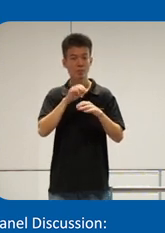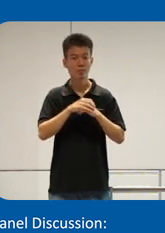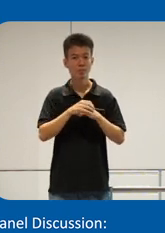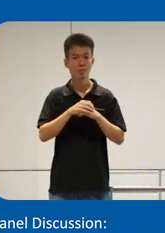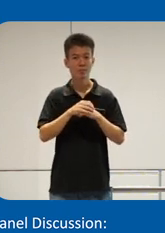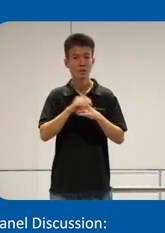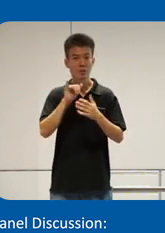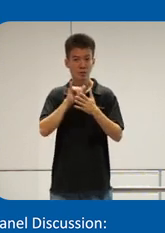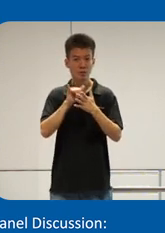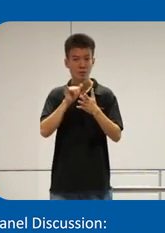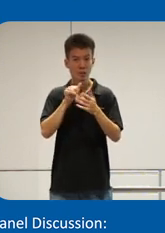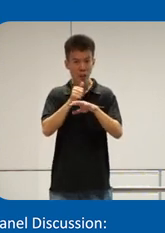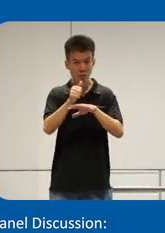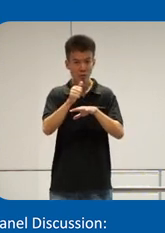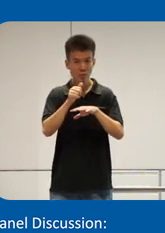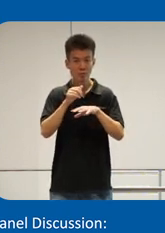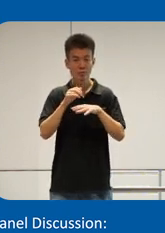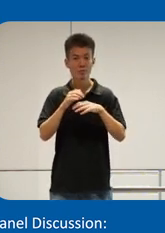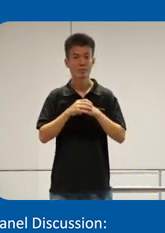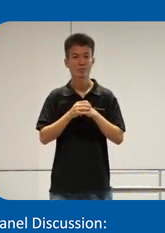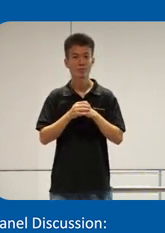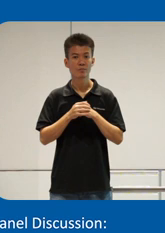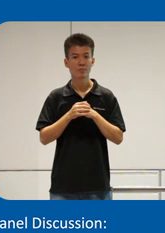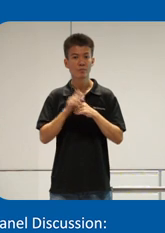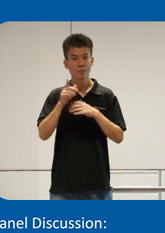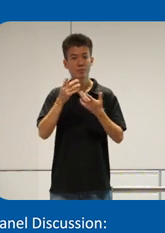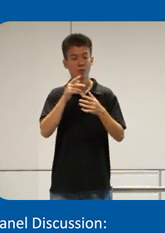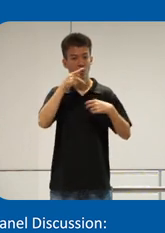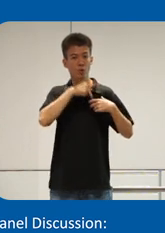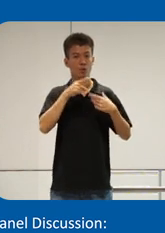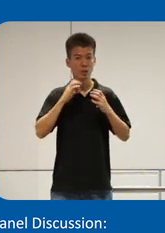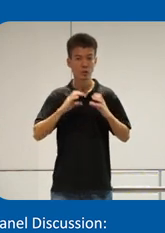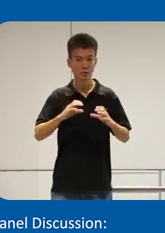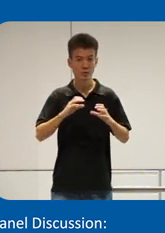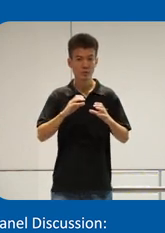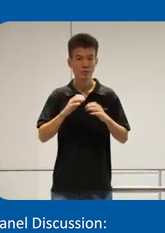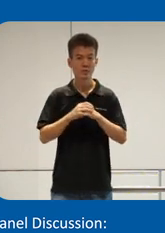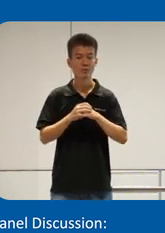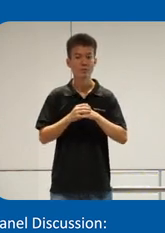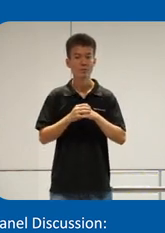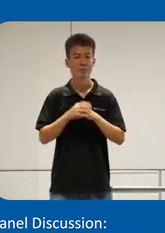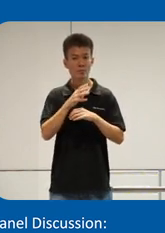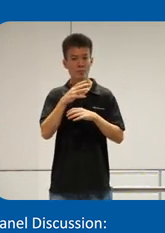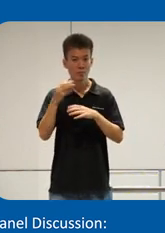is affecting their brain image their potential customer acquisition and also about the metrix